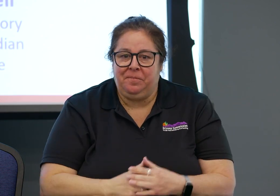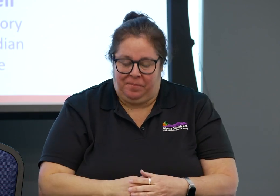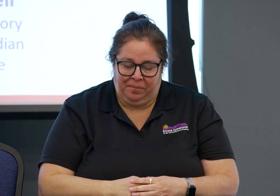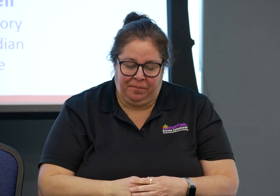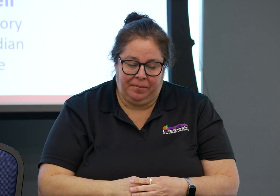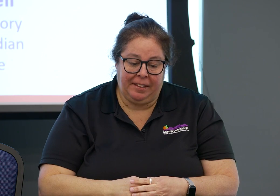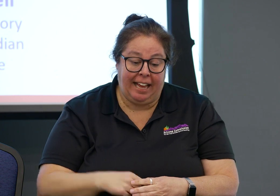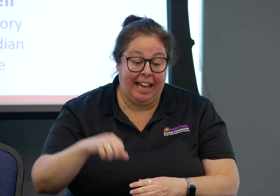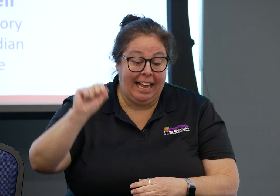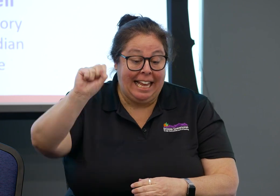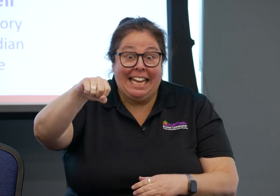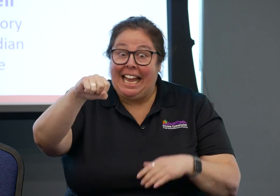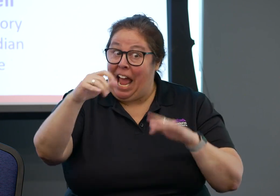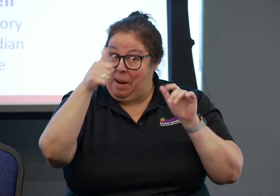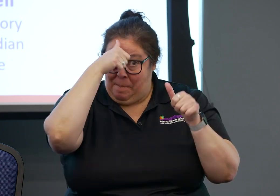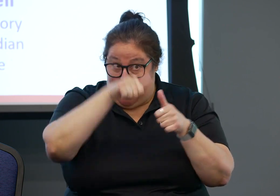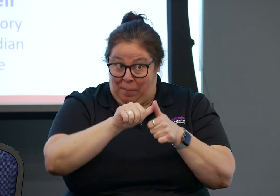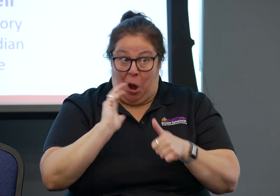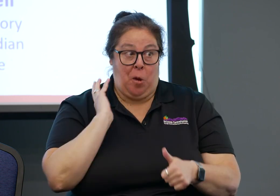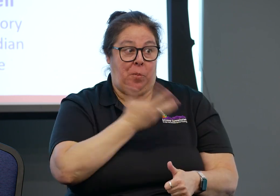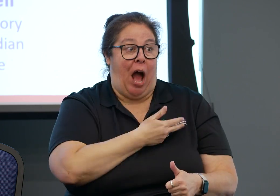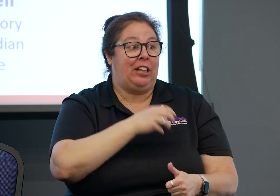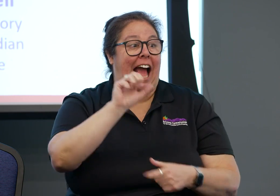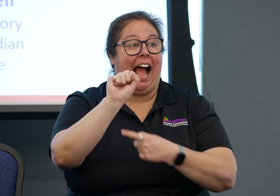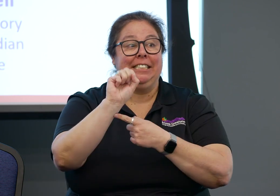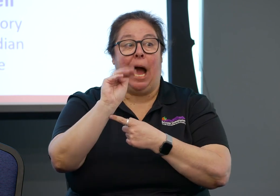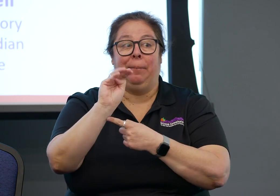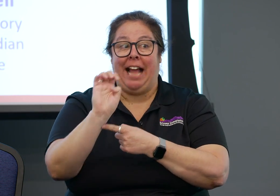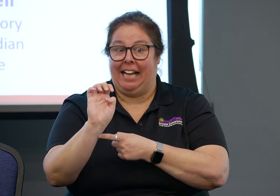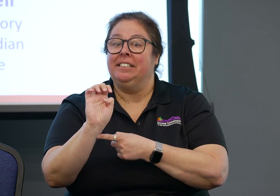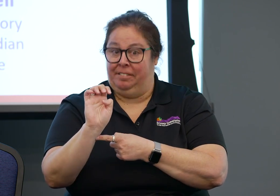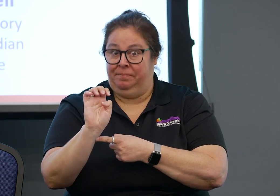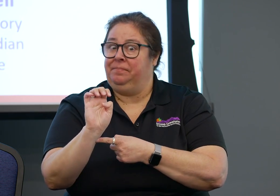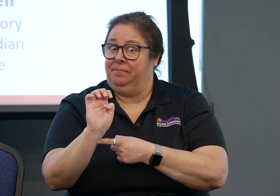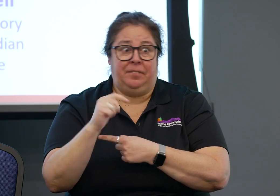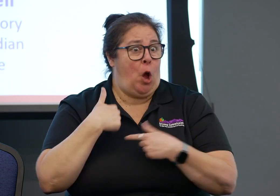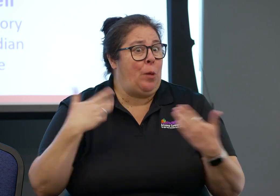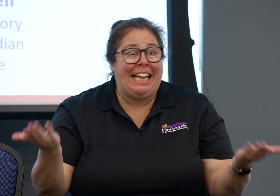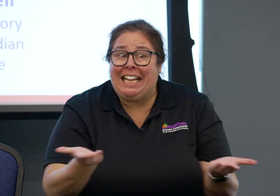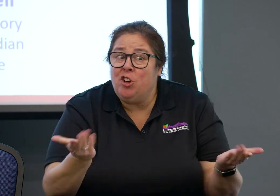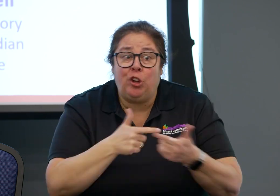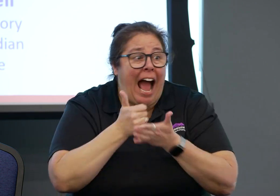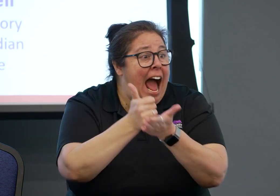They have several videos on their website that now have captioning and sign language interpretation.